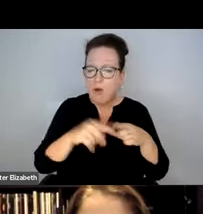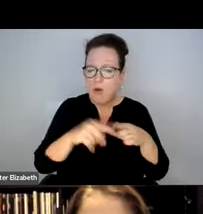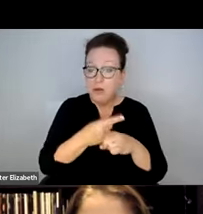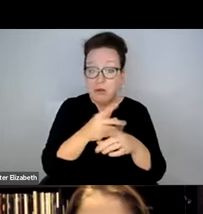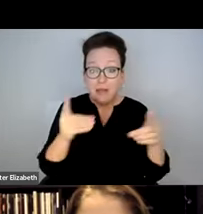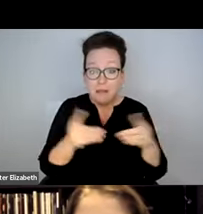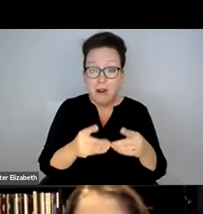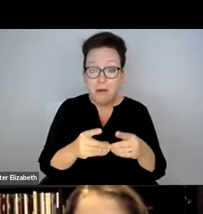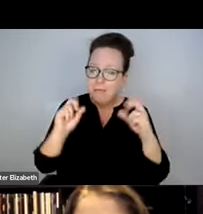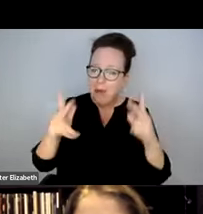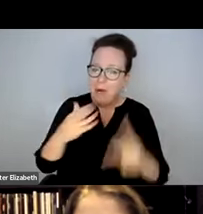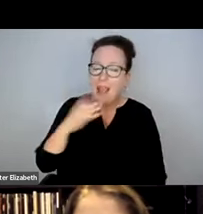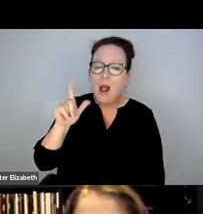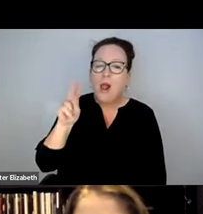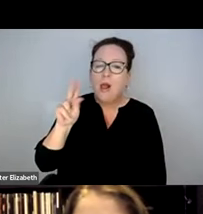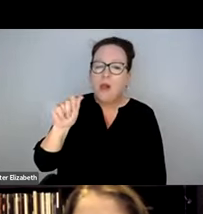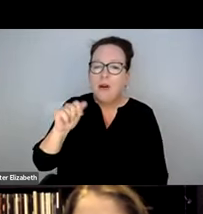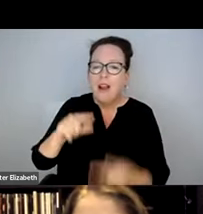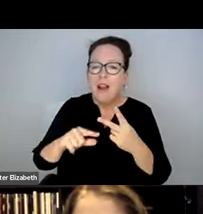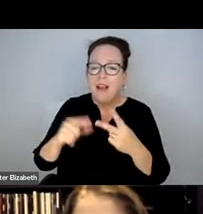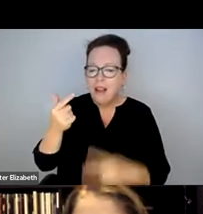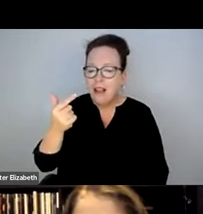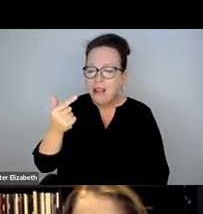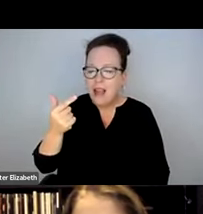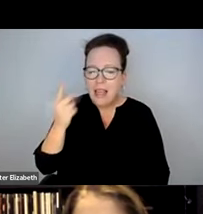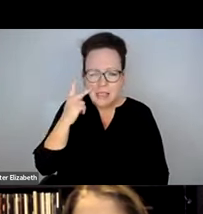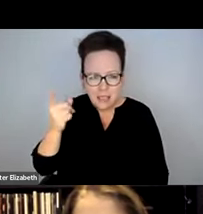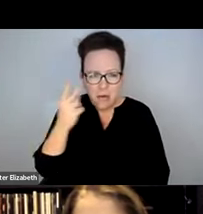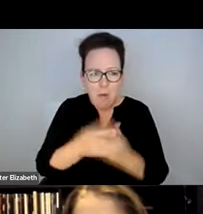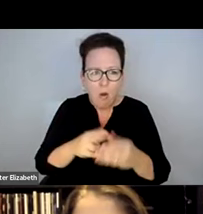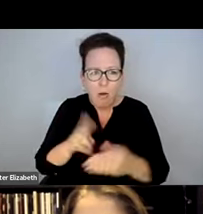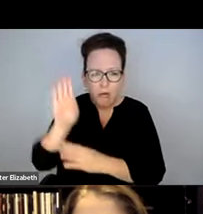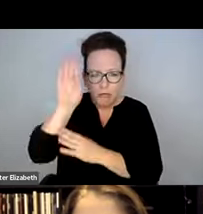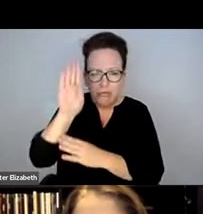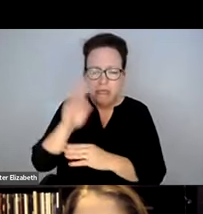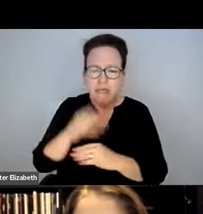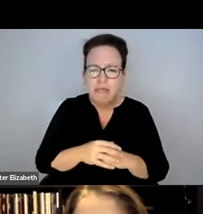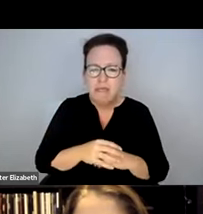ARE SUPPOSED TO TALK, WE HAVE 365/24/7 CALL TAKERS.